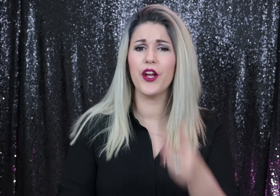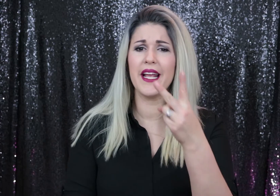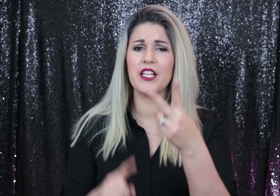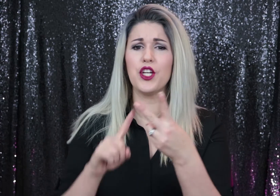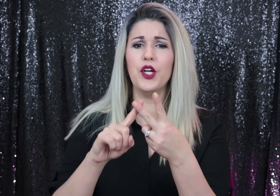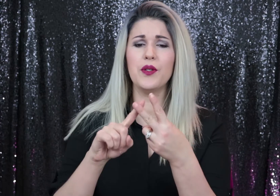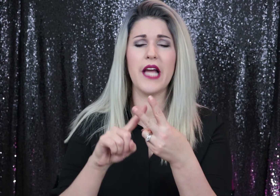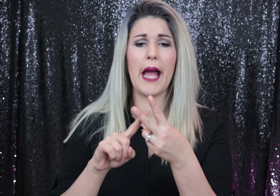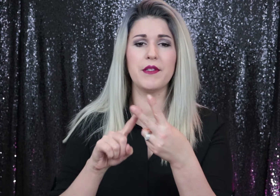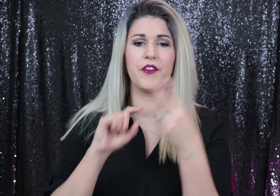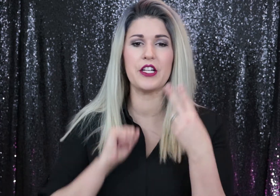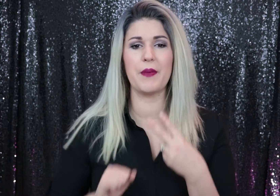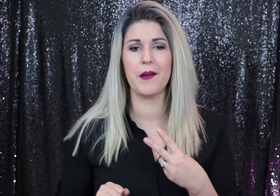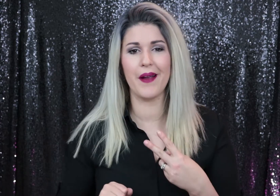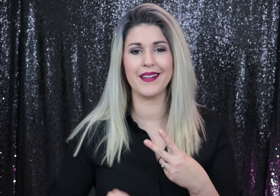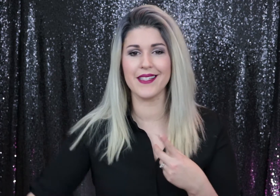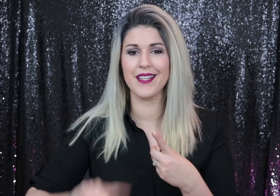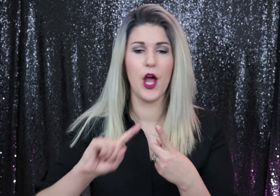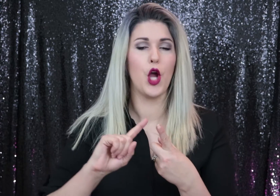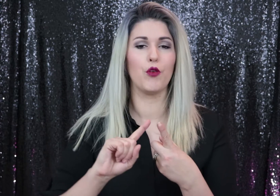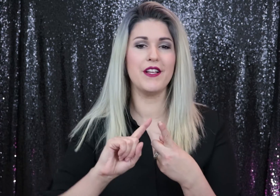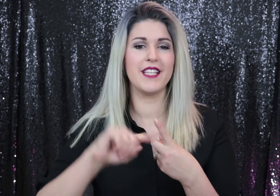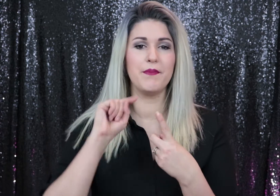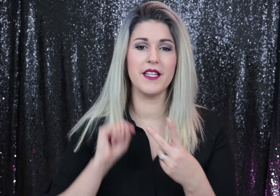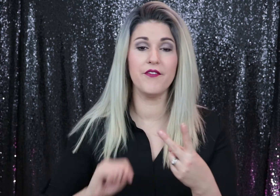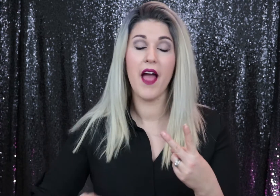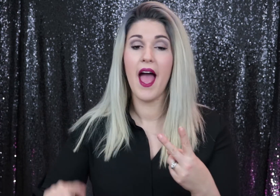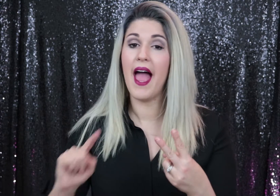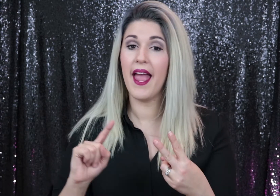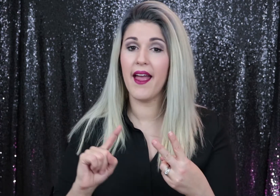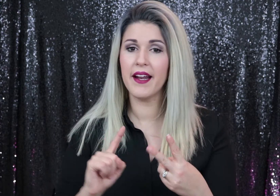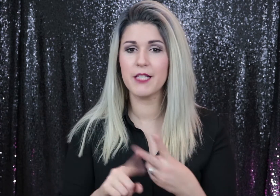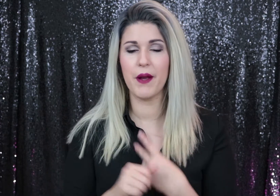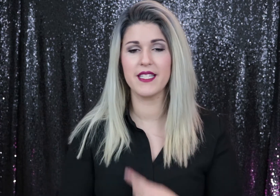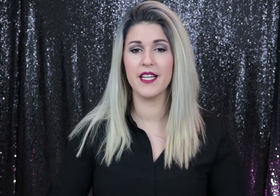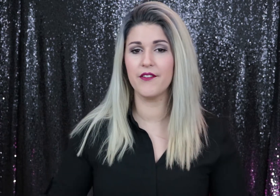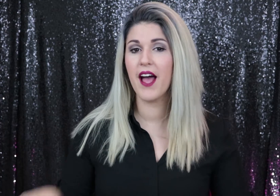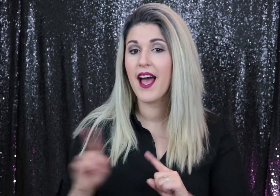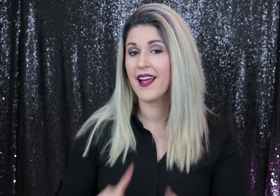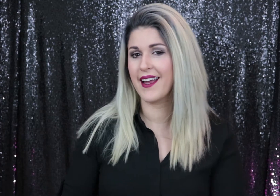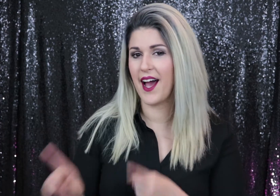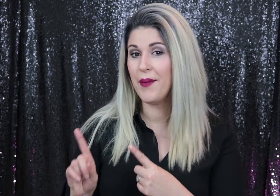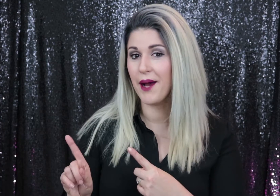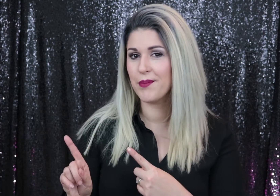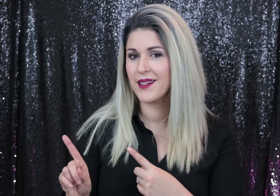You're going to get two types of fingers, bowling, practice, receptive and expressive coming up.